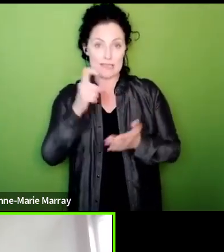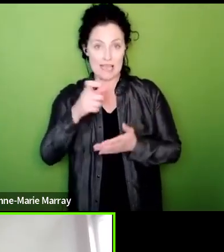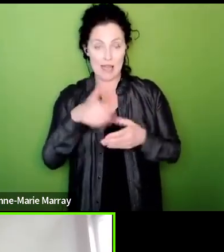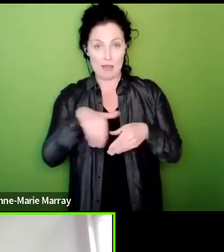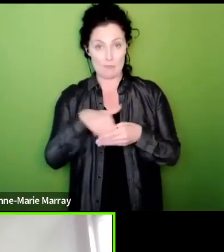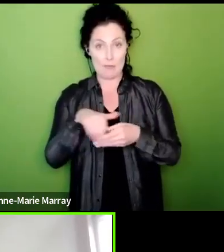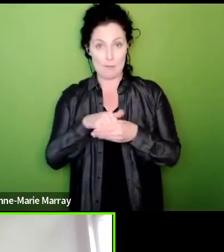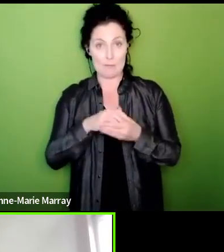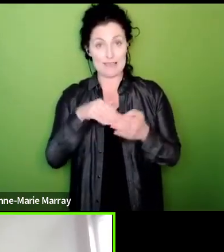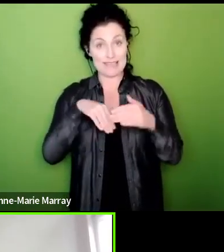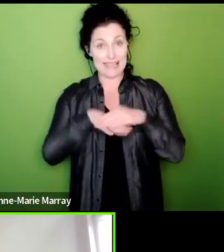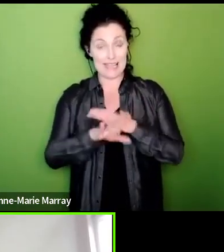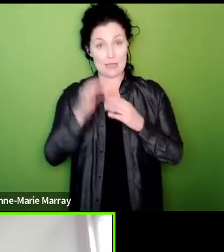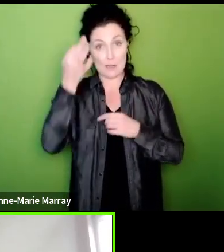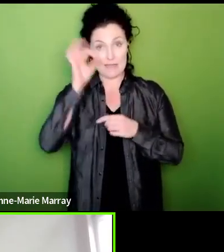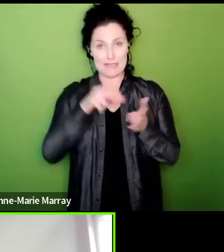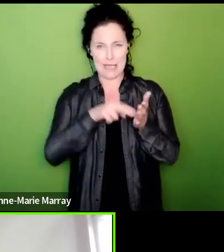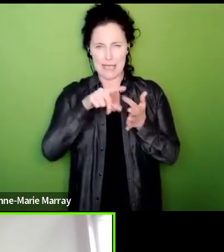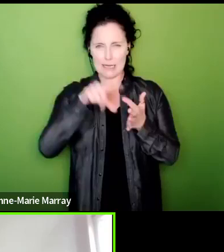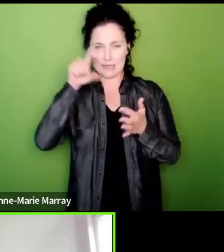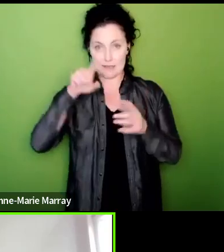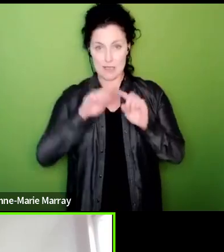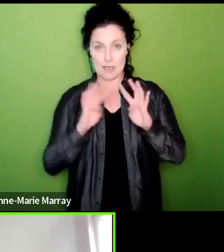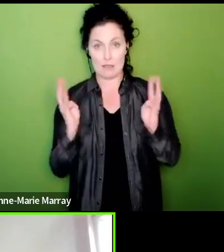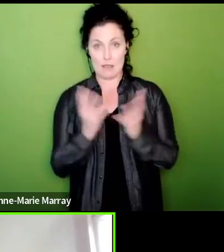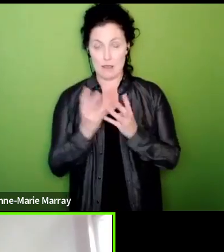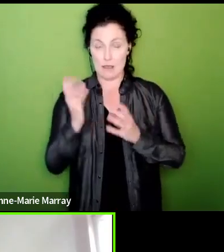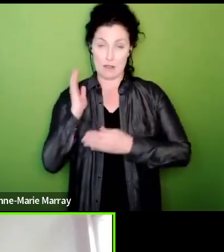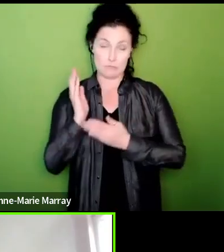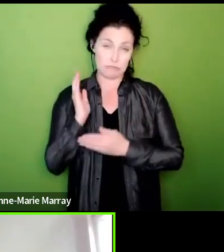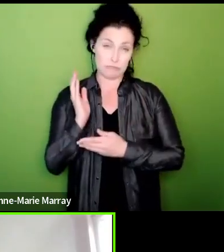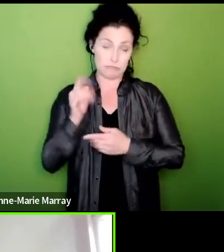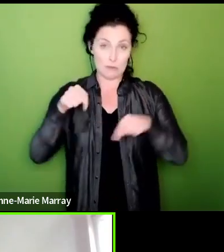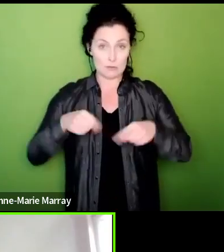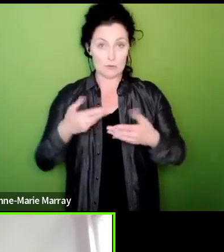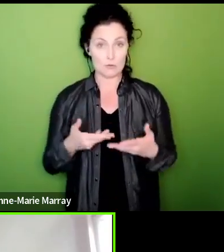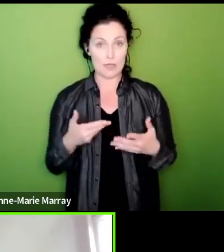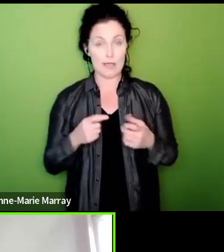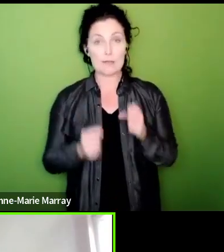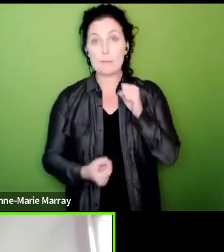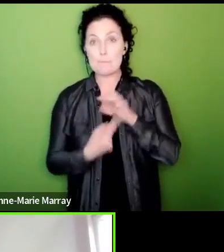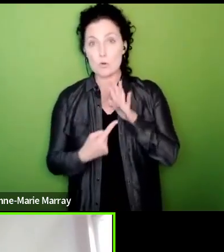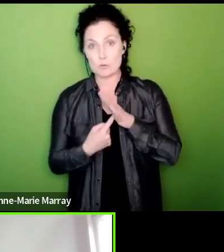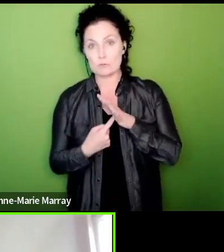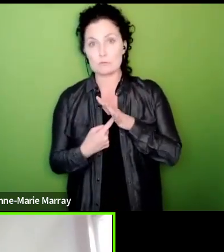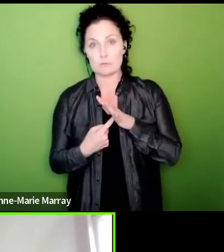and are also very confident it's very important that we go there first because adding HMRC will